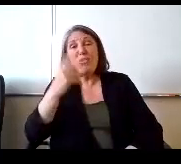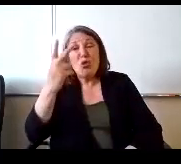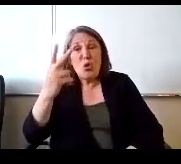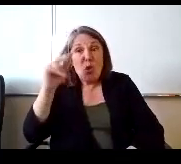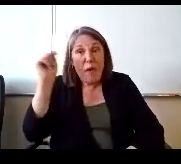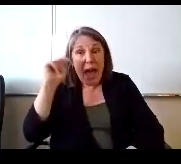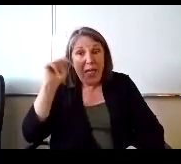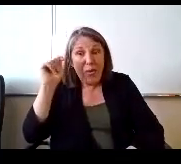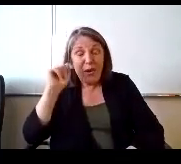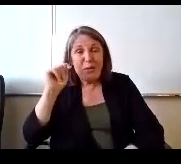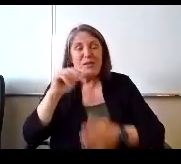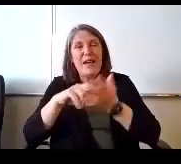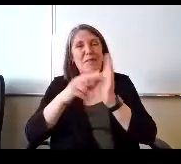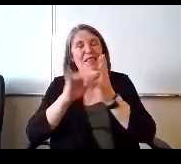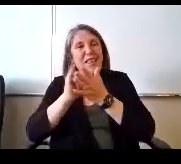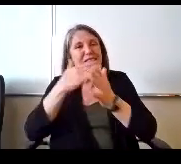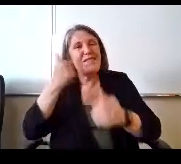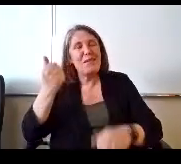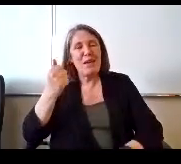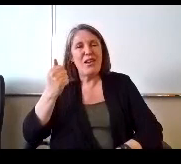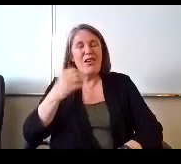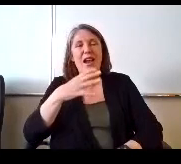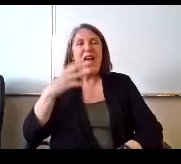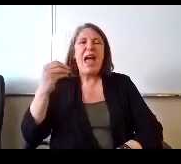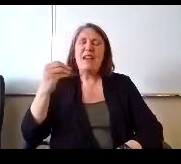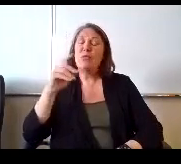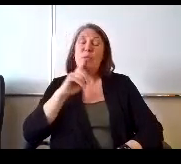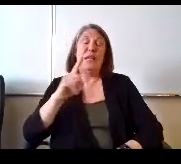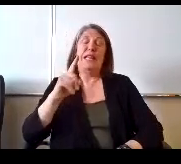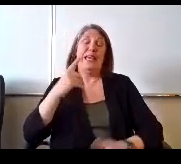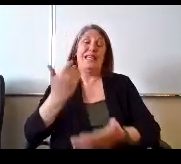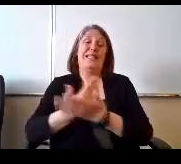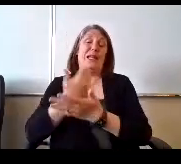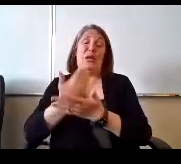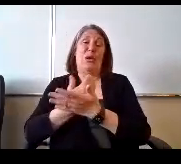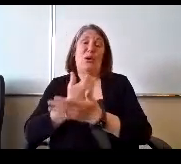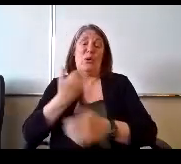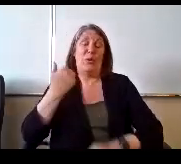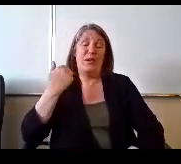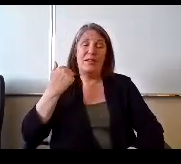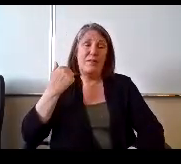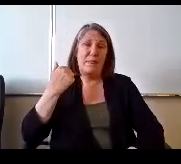That's like even better and it's virtually brand new journey. Kate was there about two years maybe.